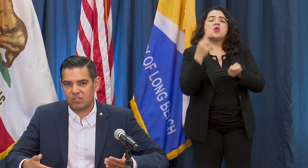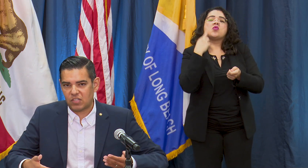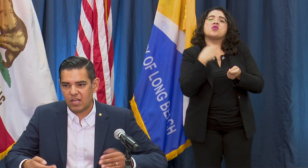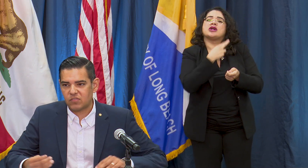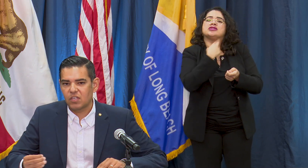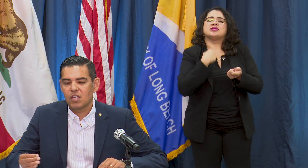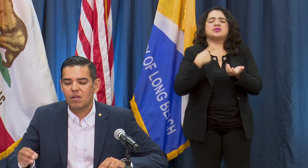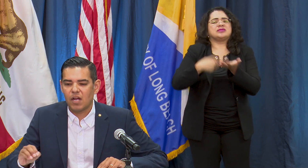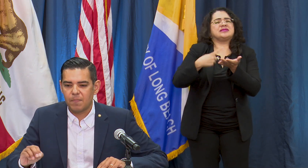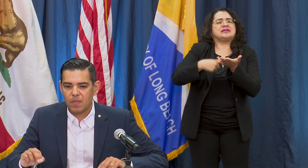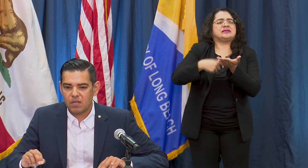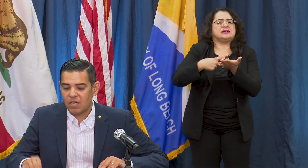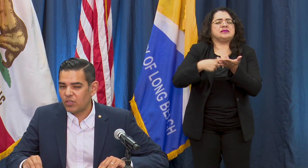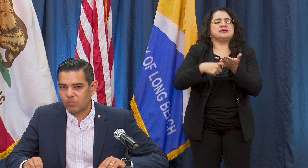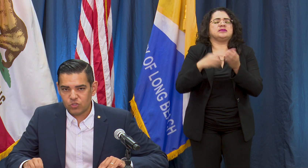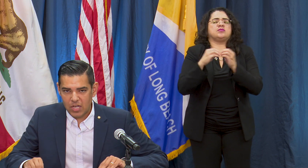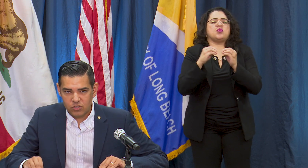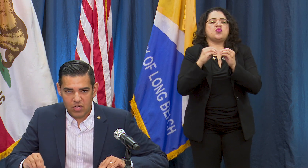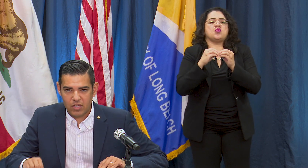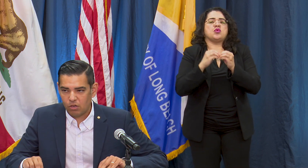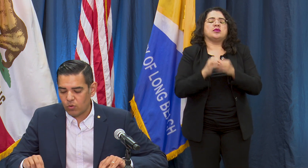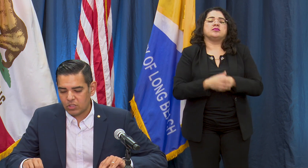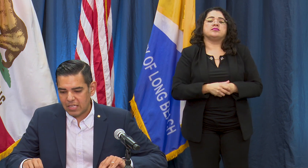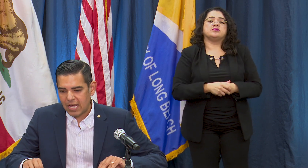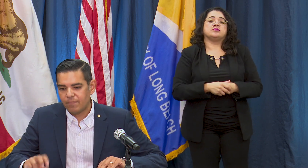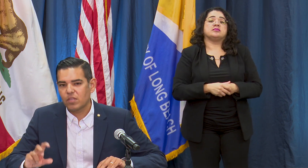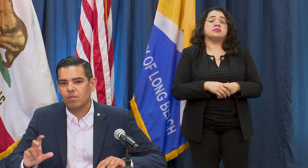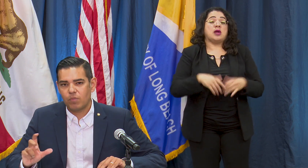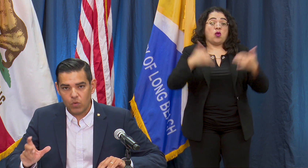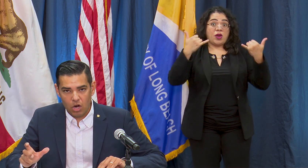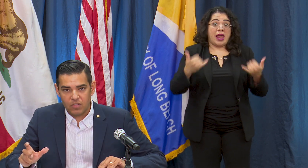discussed nothing has been changed yet on the health order today but we are